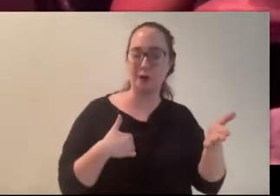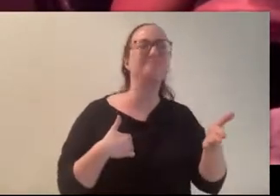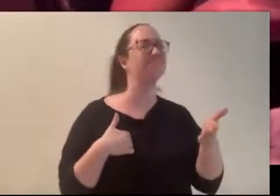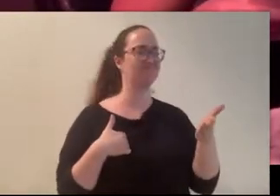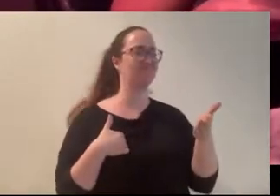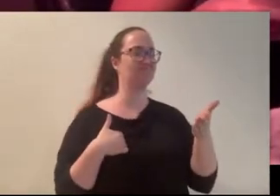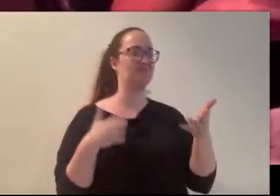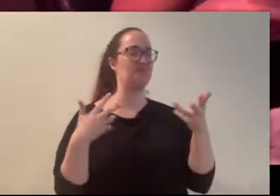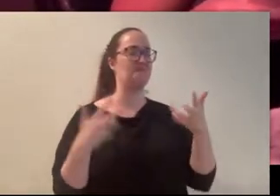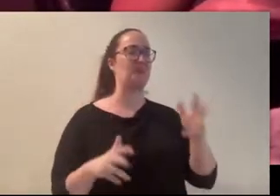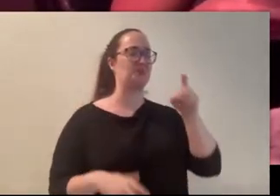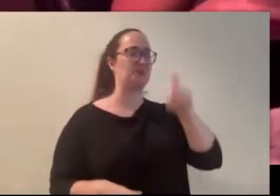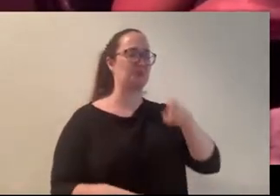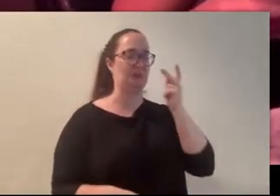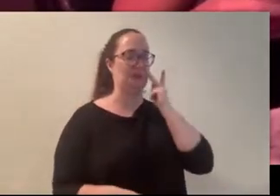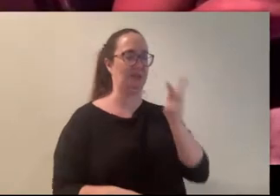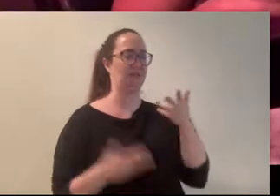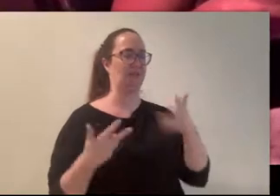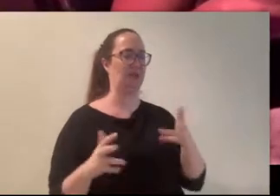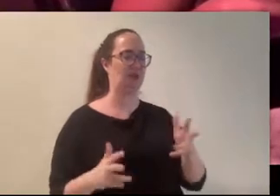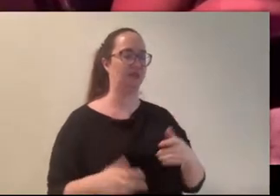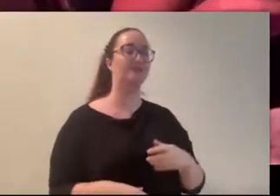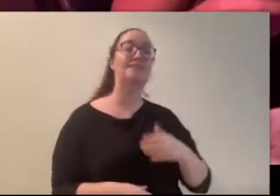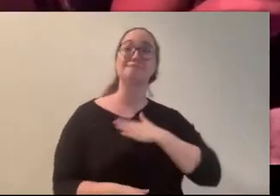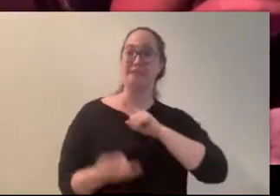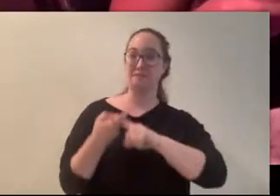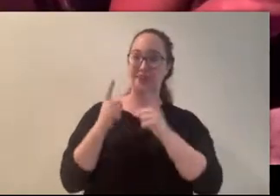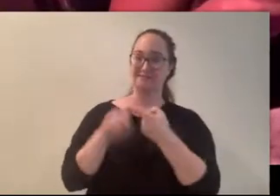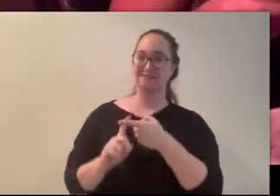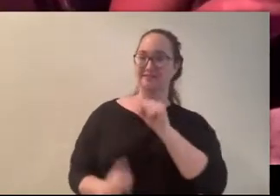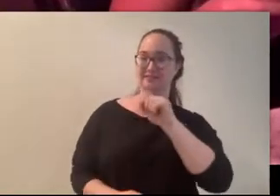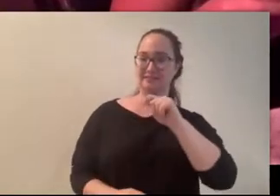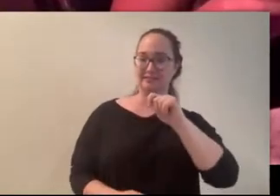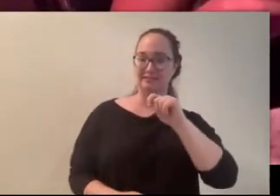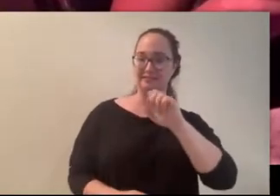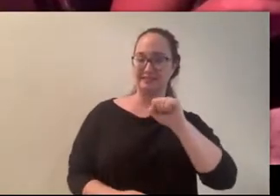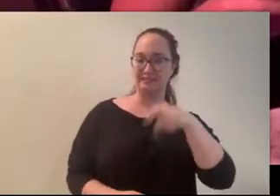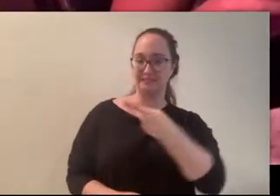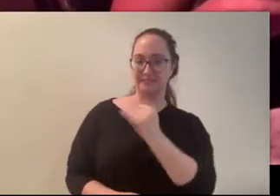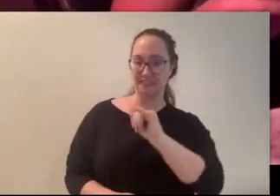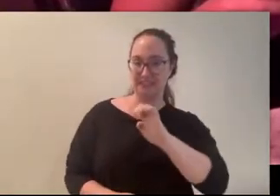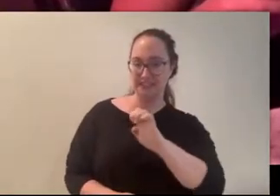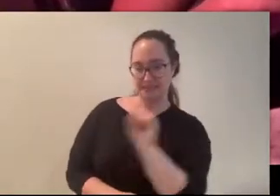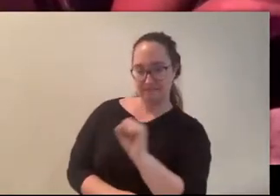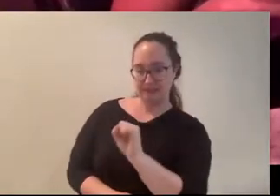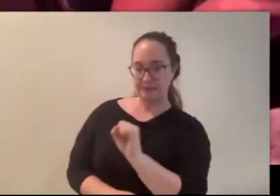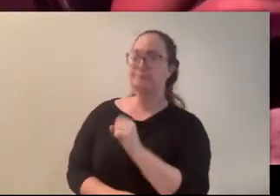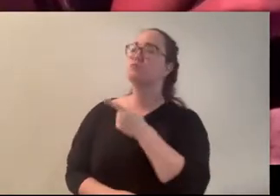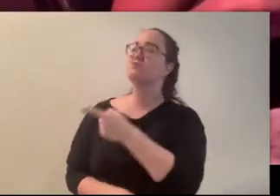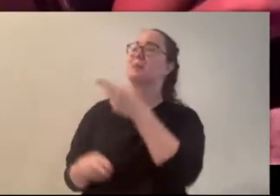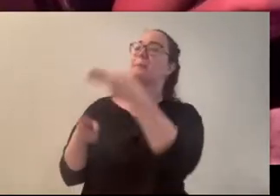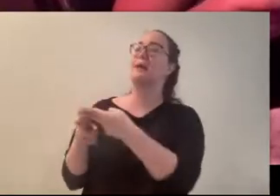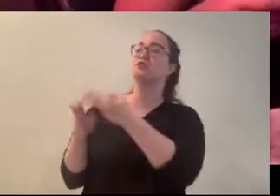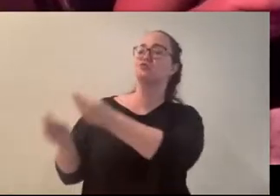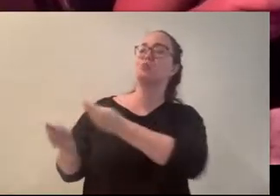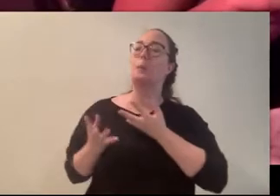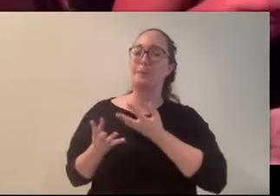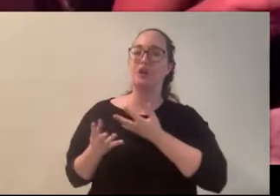I said as much to my friend Stefi when she brought up that a friend of a friend